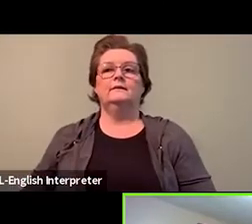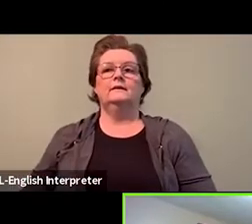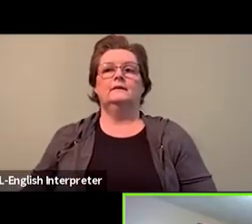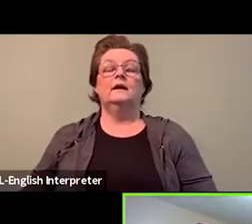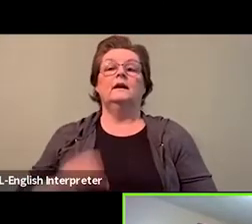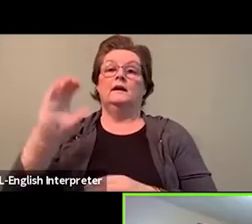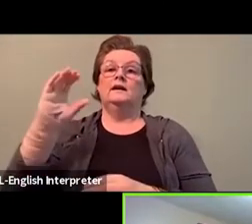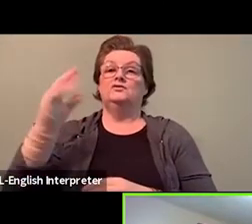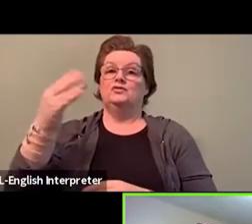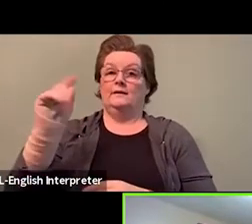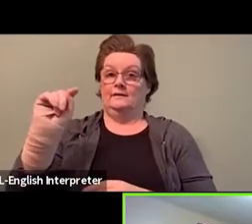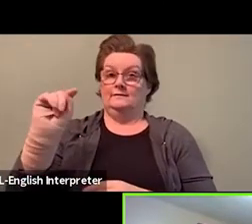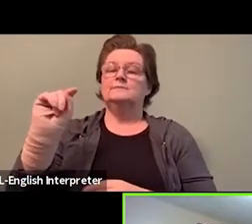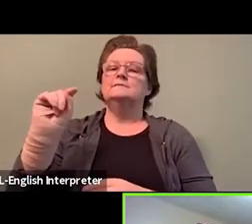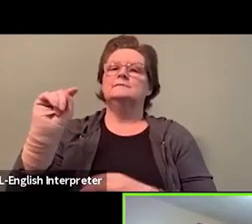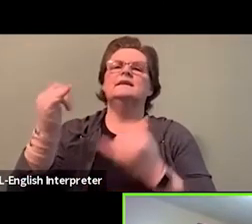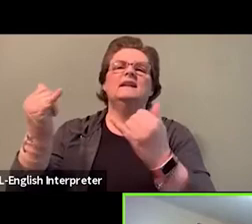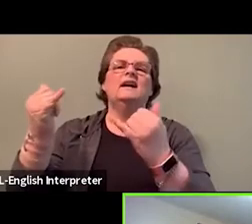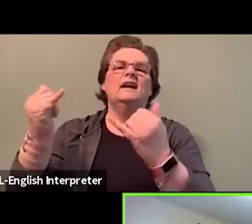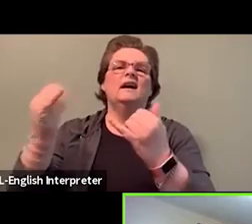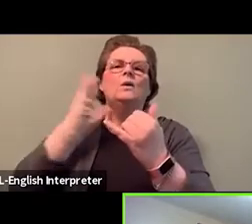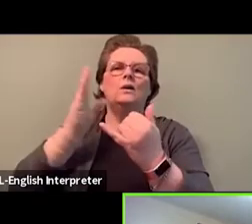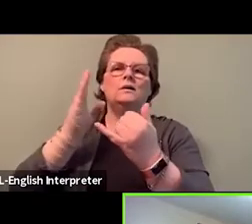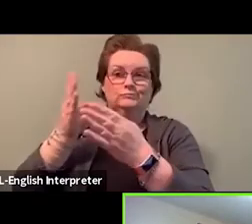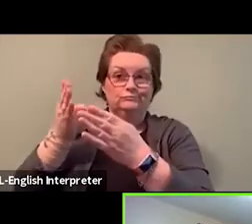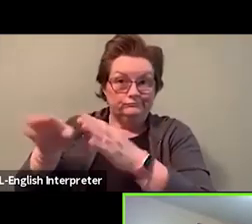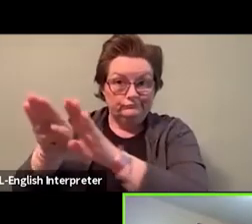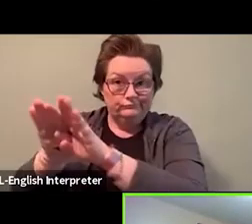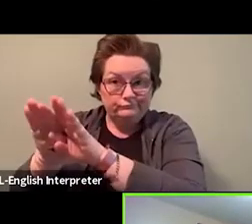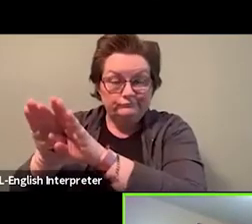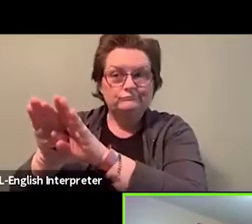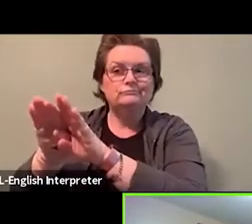let's begin by introducing our distinguished guests.